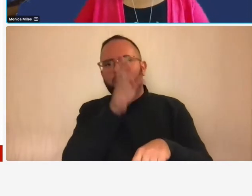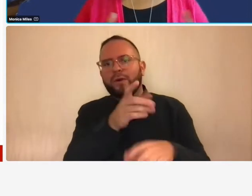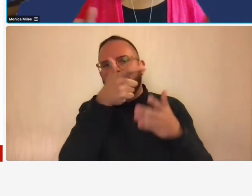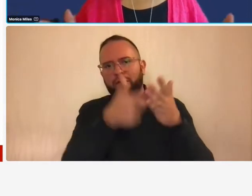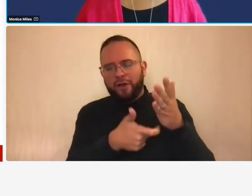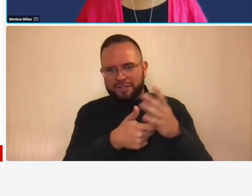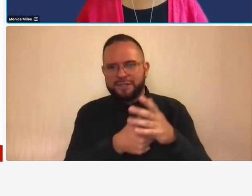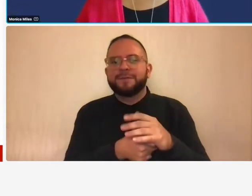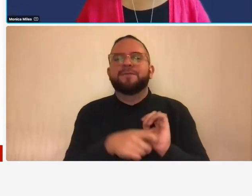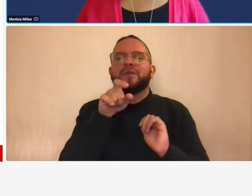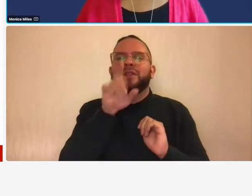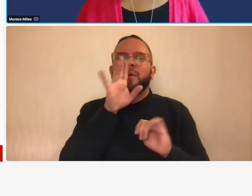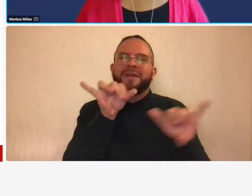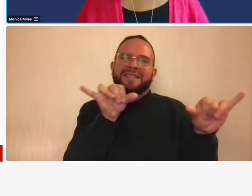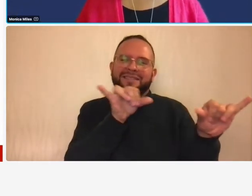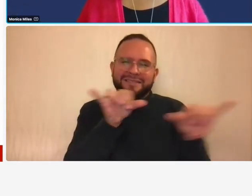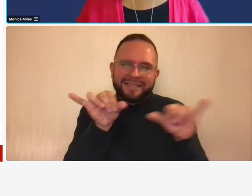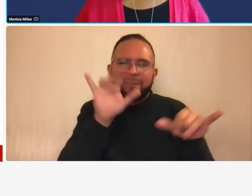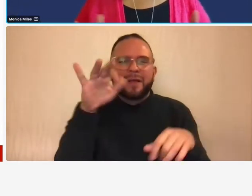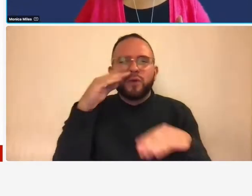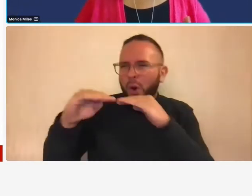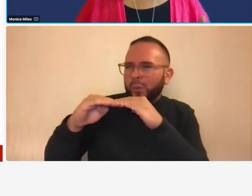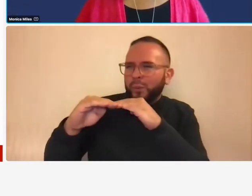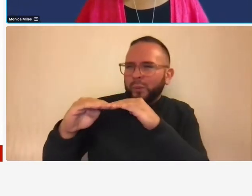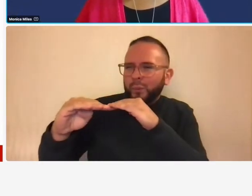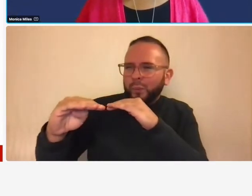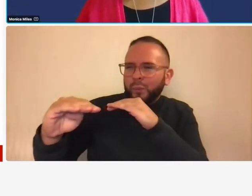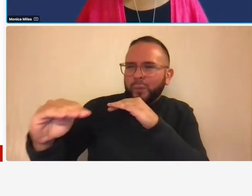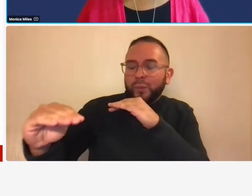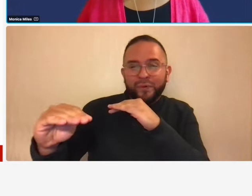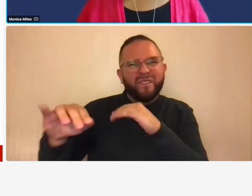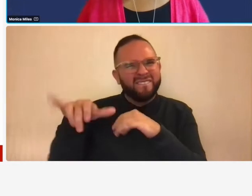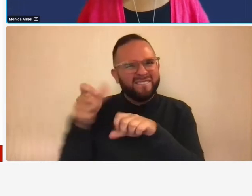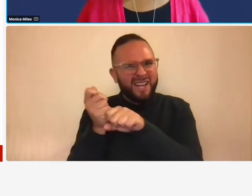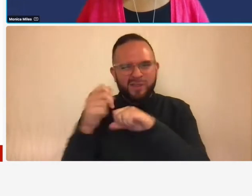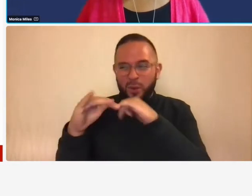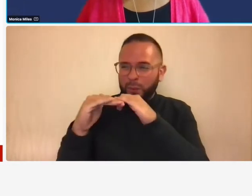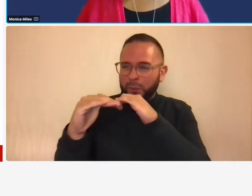that's what the leveling of the playing field is is that no matter what kind of company you are um